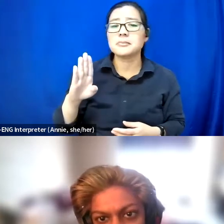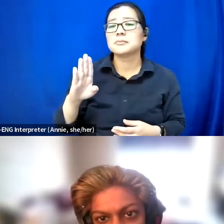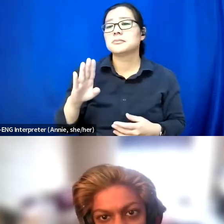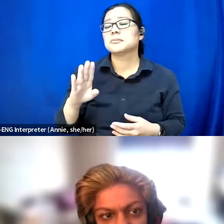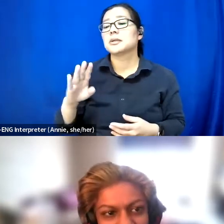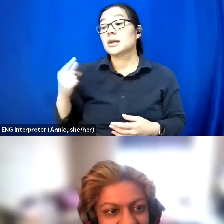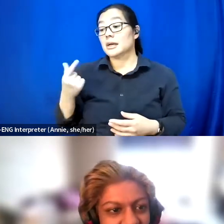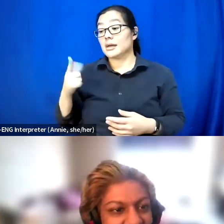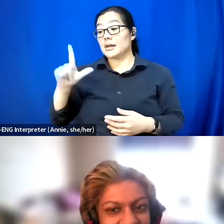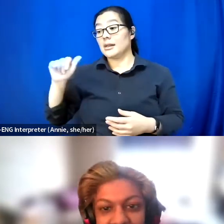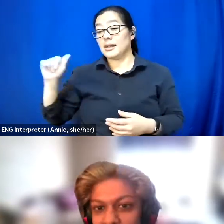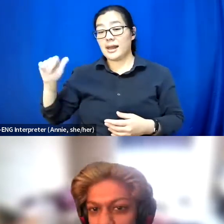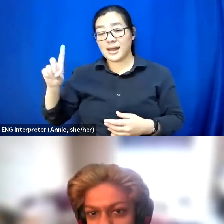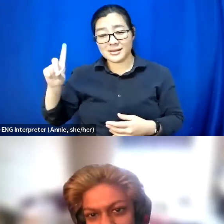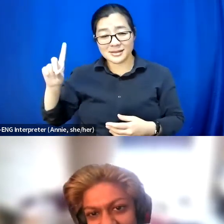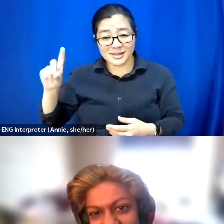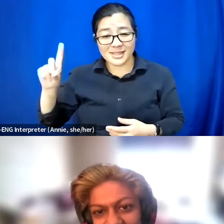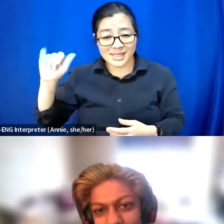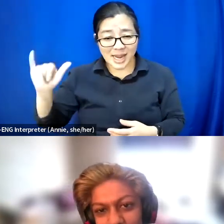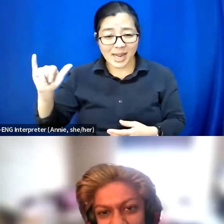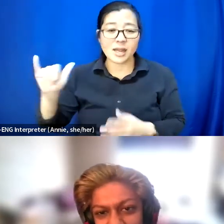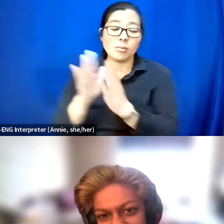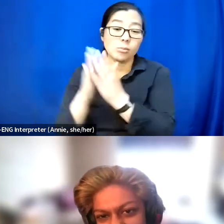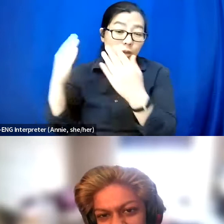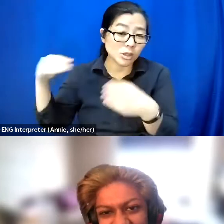bookshop cafe by day, nightclub by night.